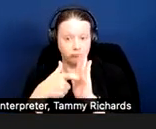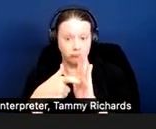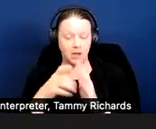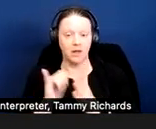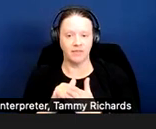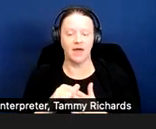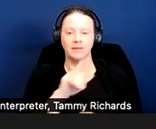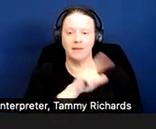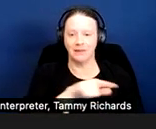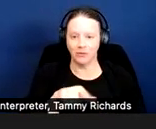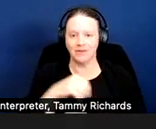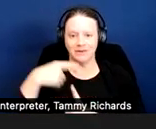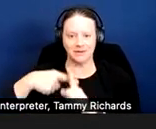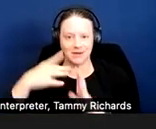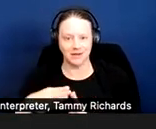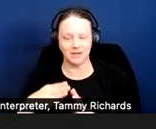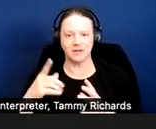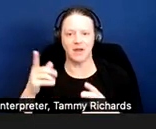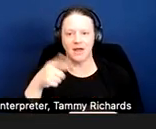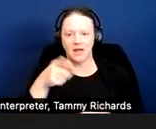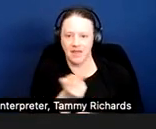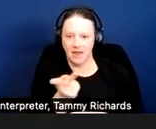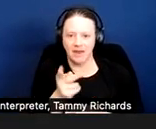accommodation and modification requests.